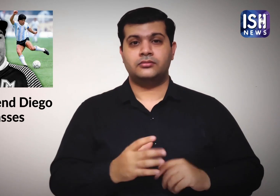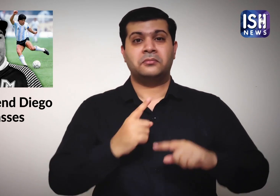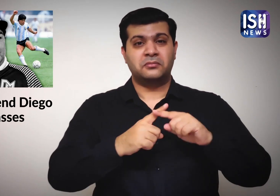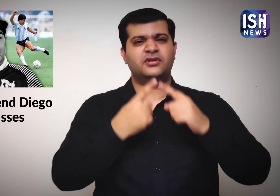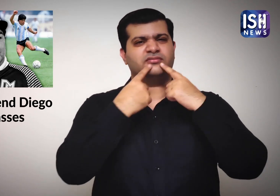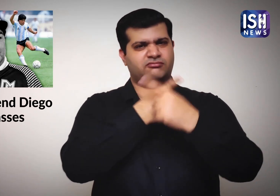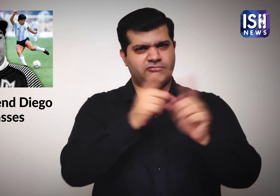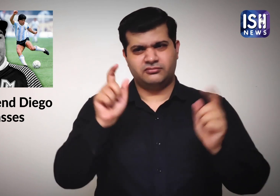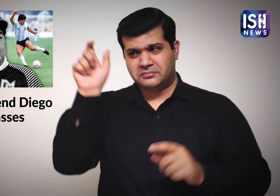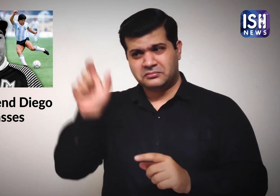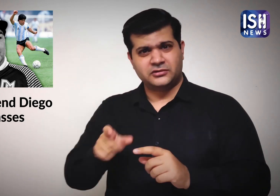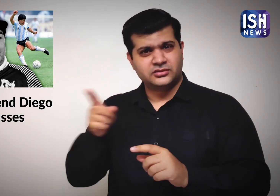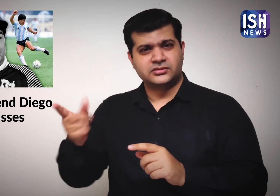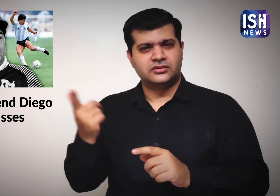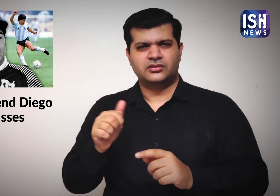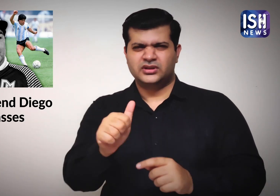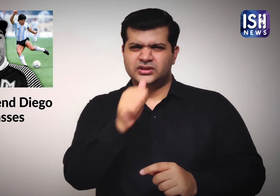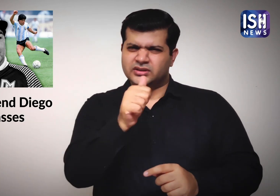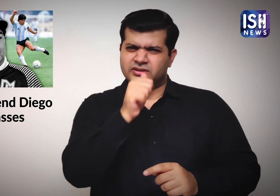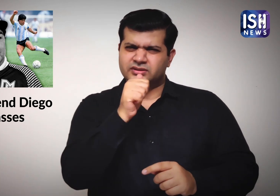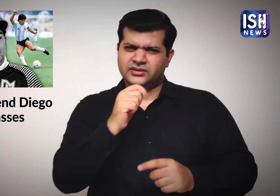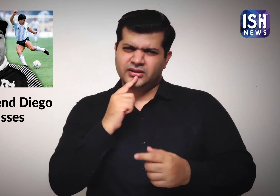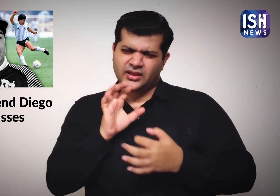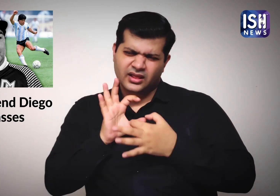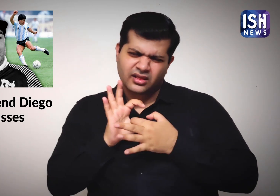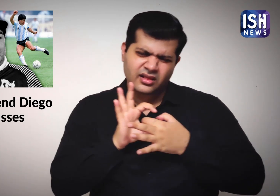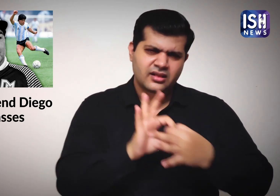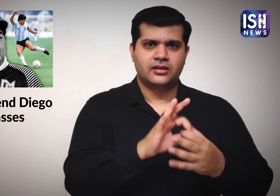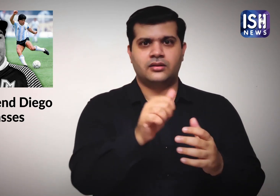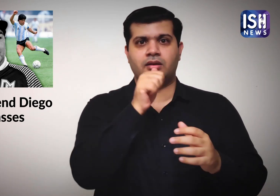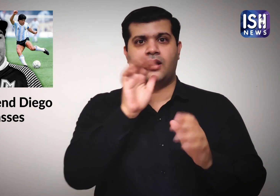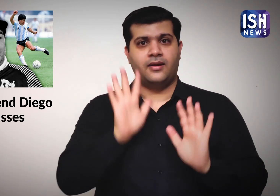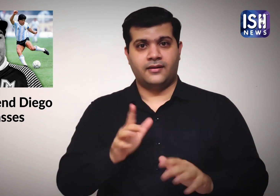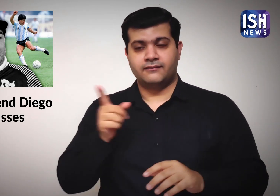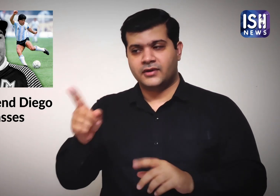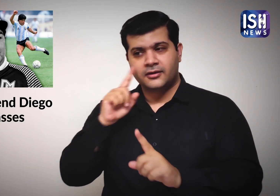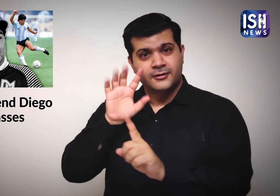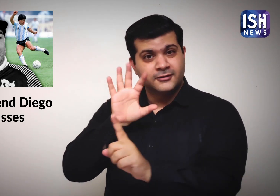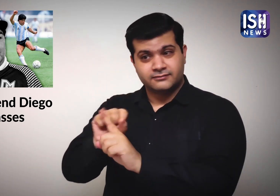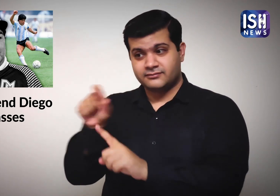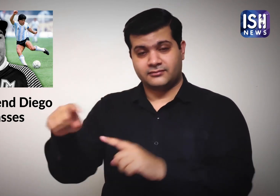It was then announced that he was addicted to alcohol